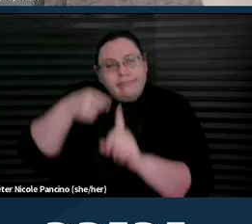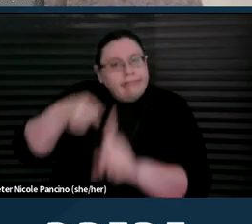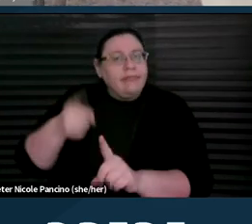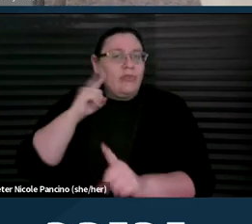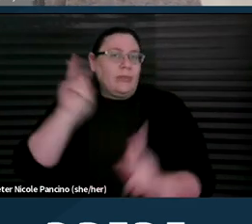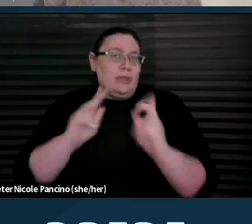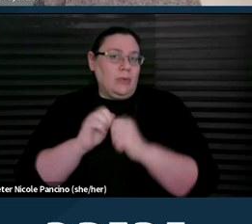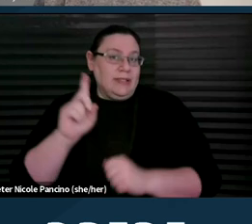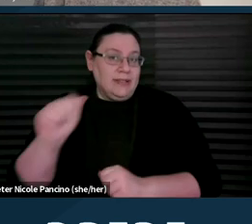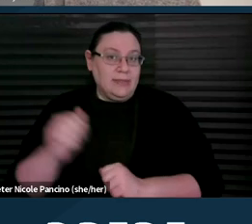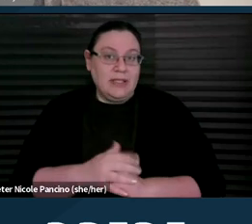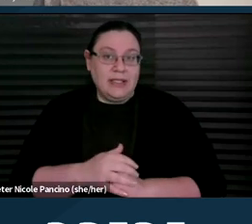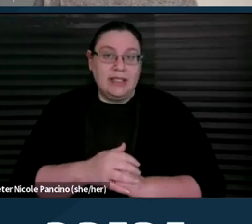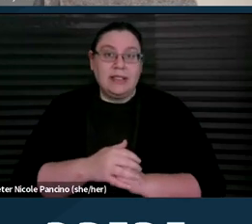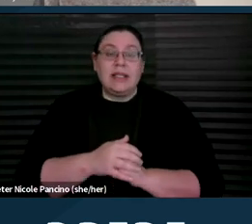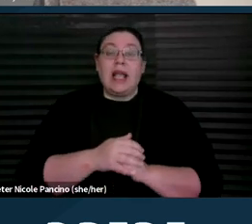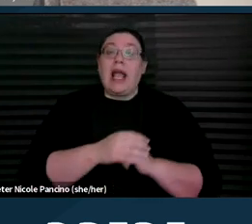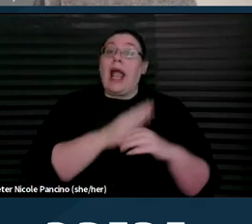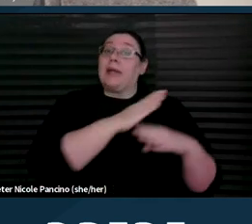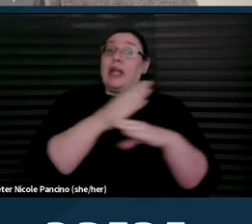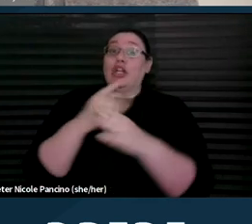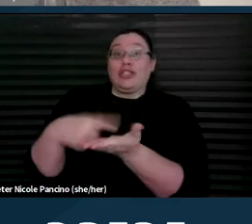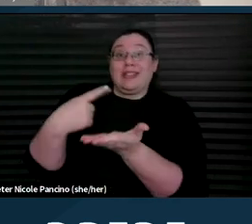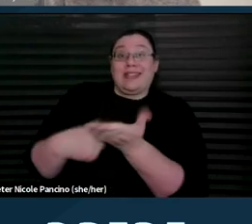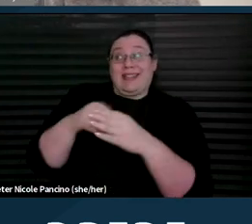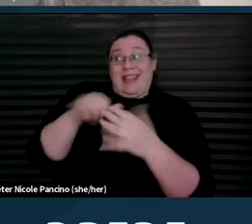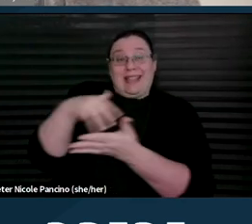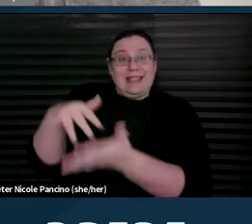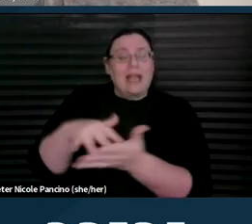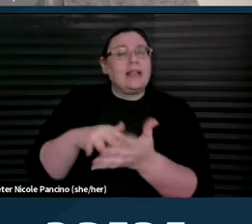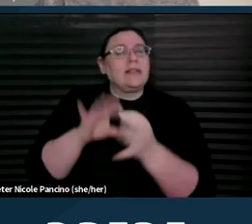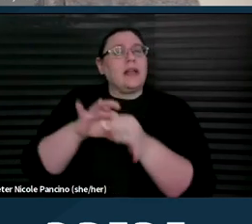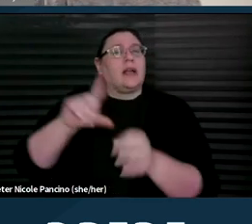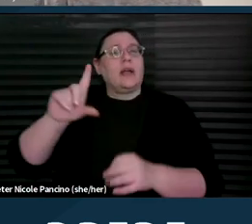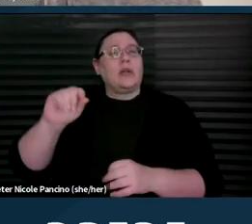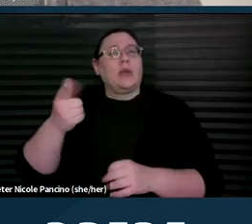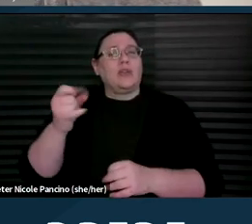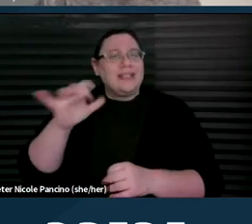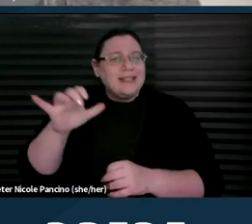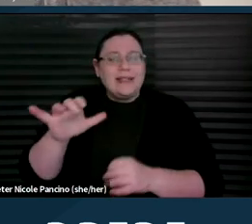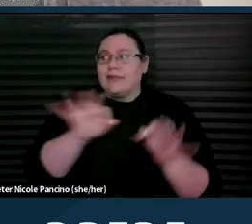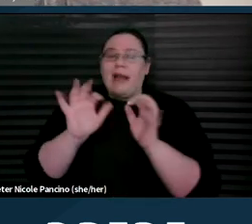And the barriers discussed in the study were logistical barriers defined as finding transportation,